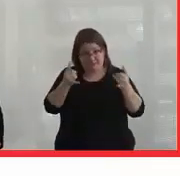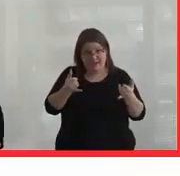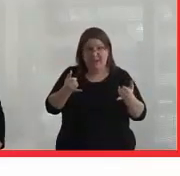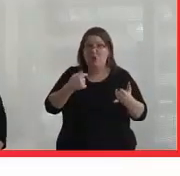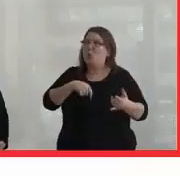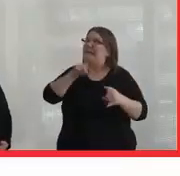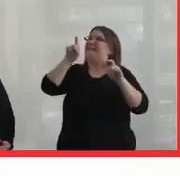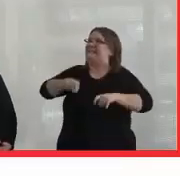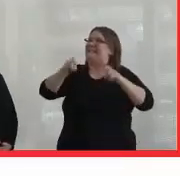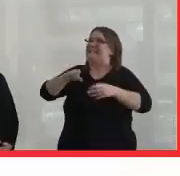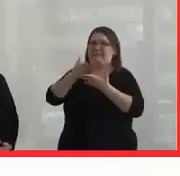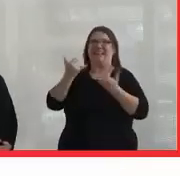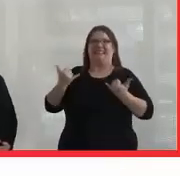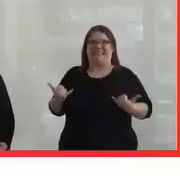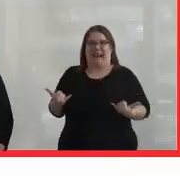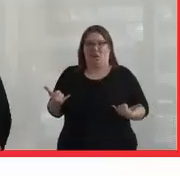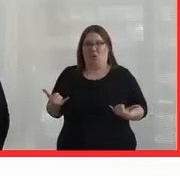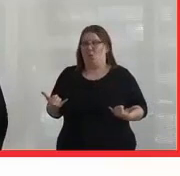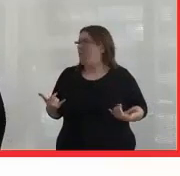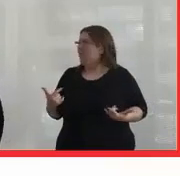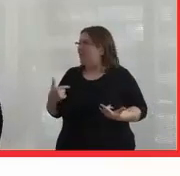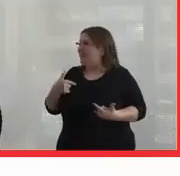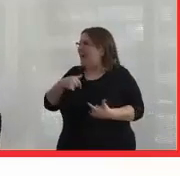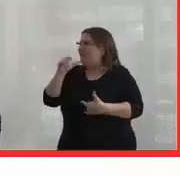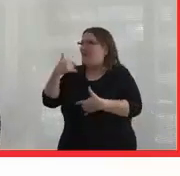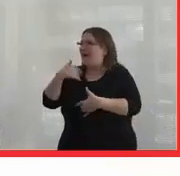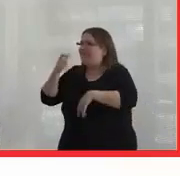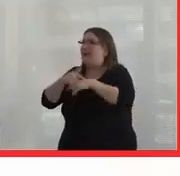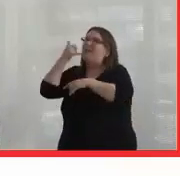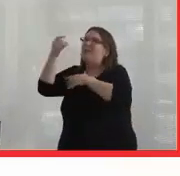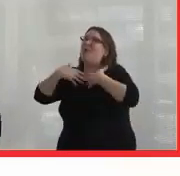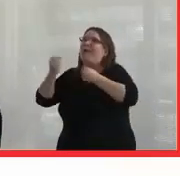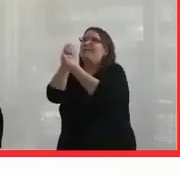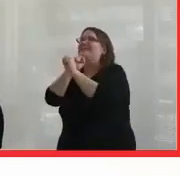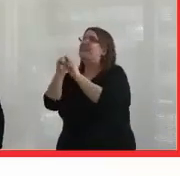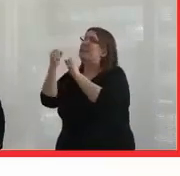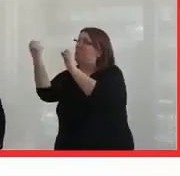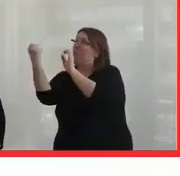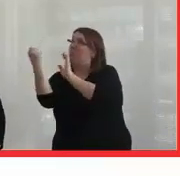need a smudge, like right now, and I don't have time to phone health and safety to get permission to do a smudge.